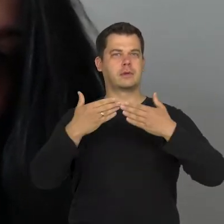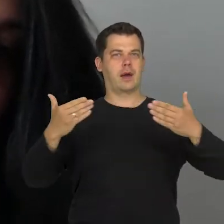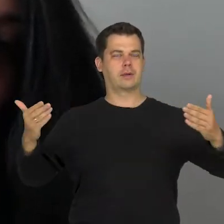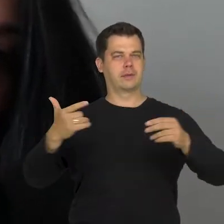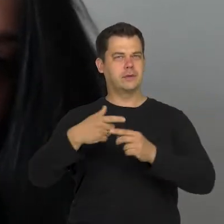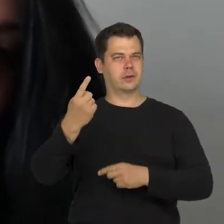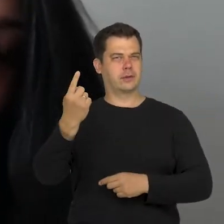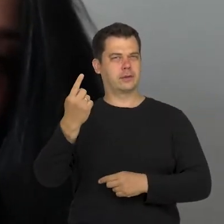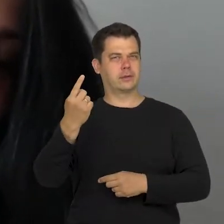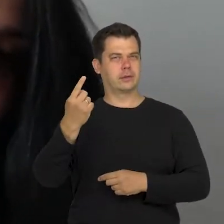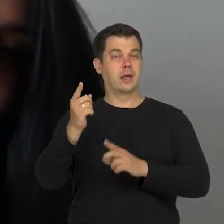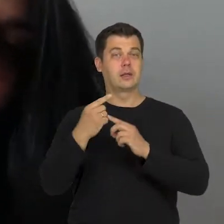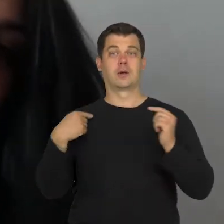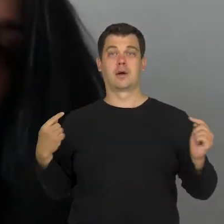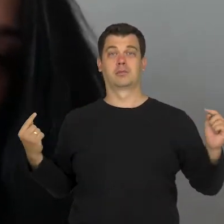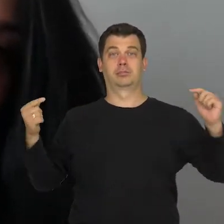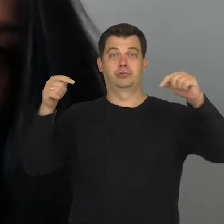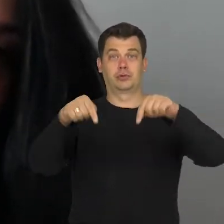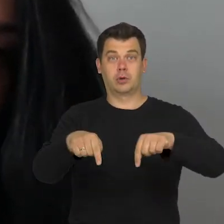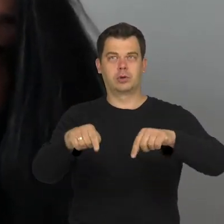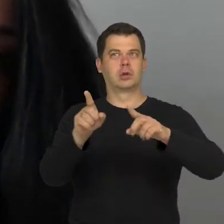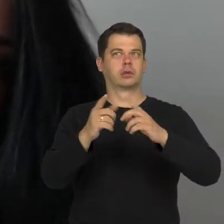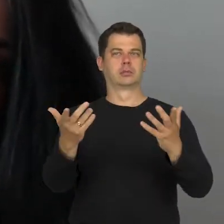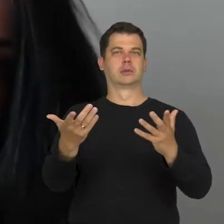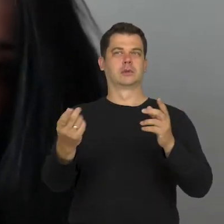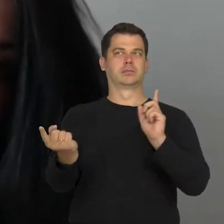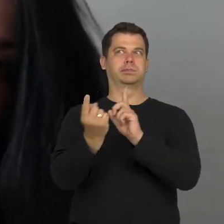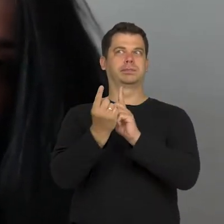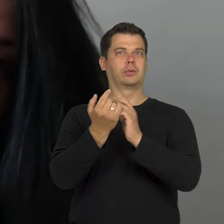and because of that, we confront various types of looks.